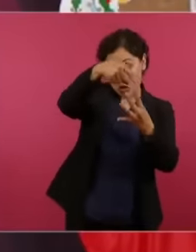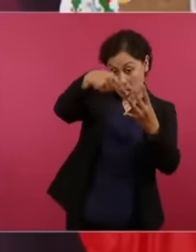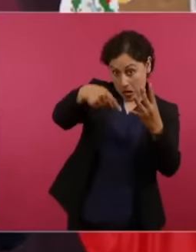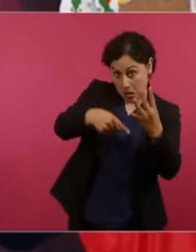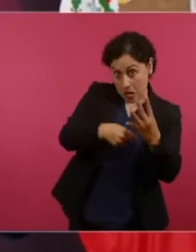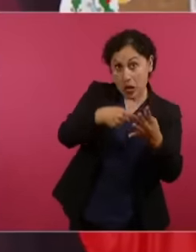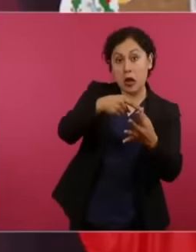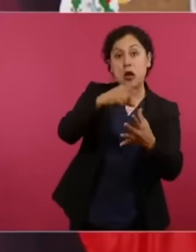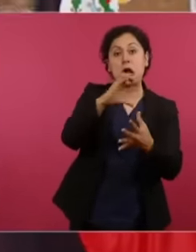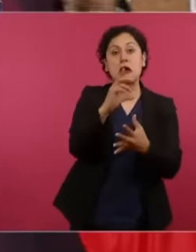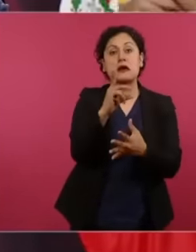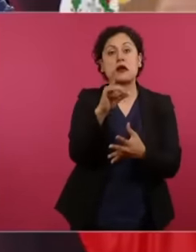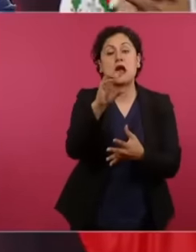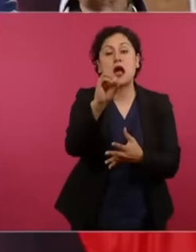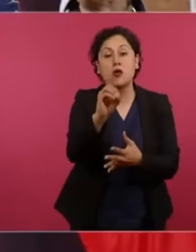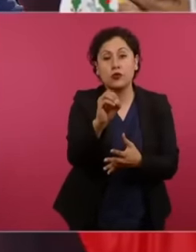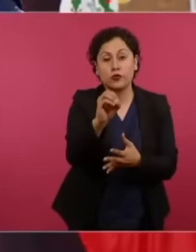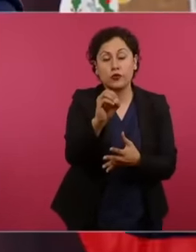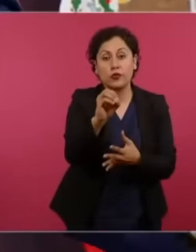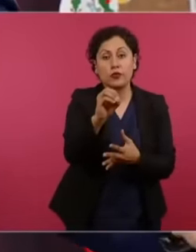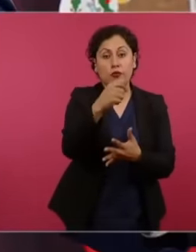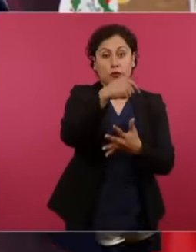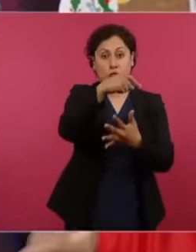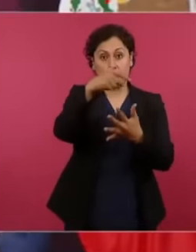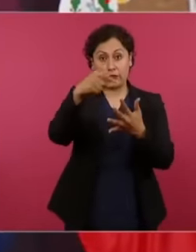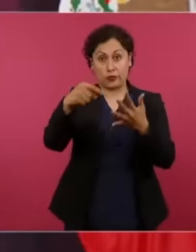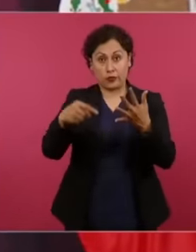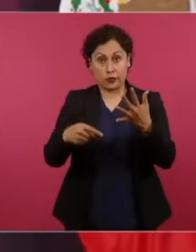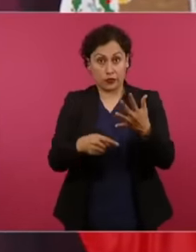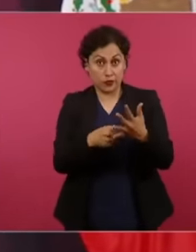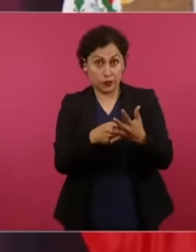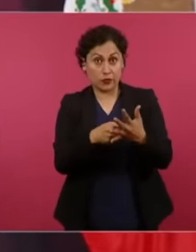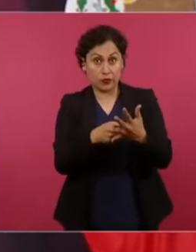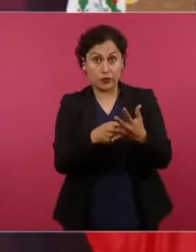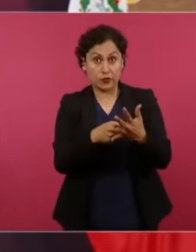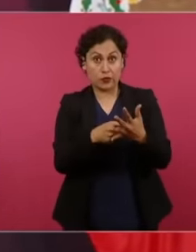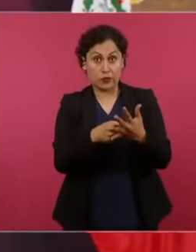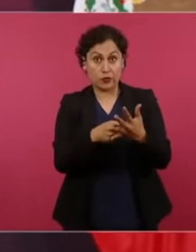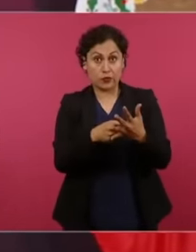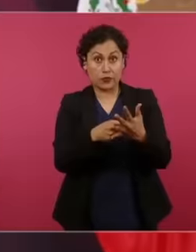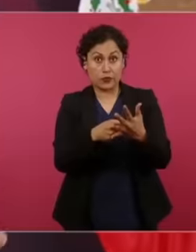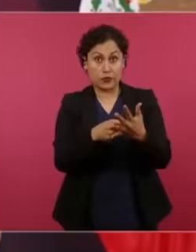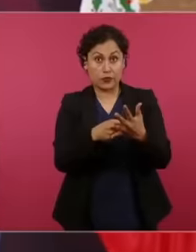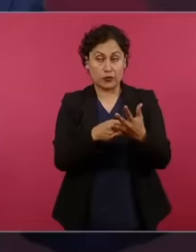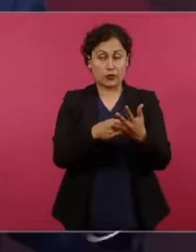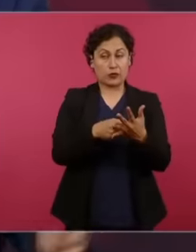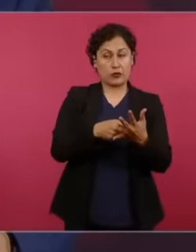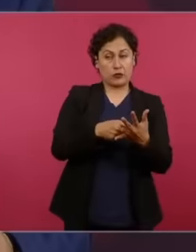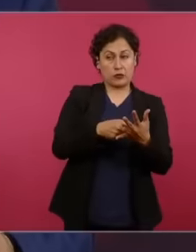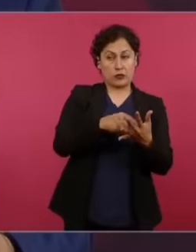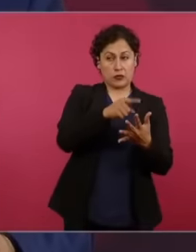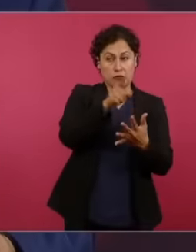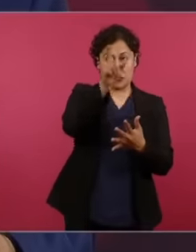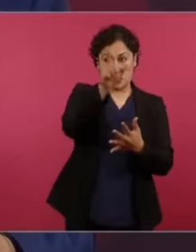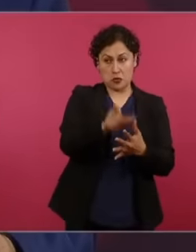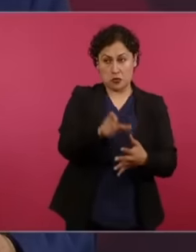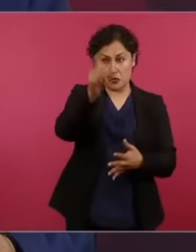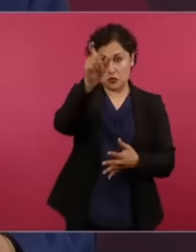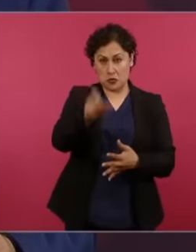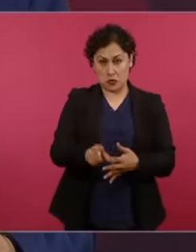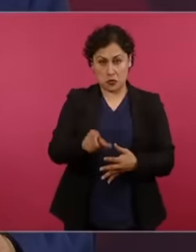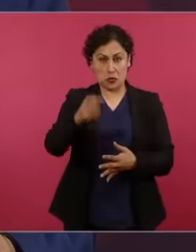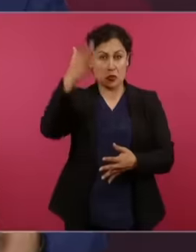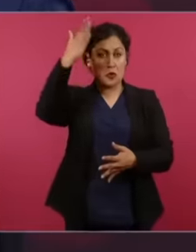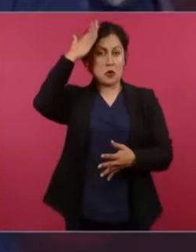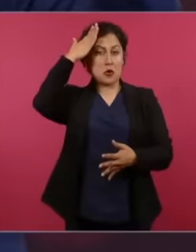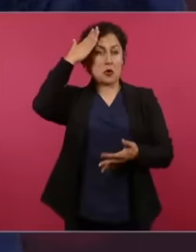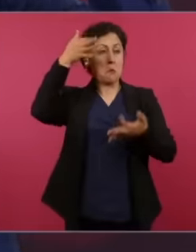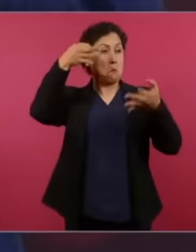Claudio are the Morales leaders of Mexico, what good is everything